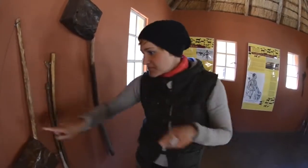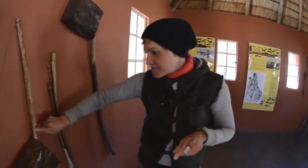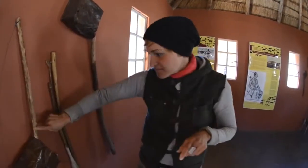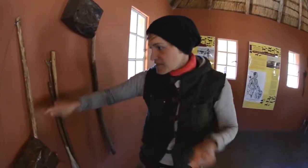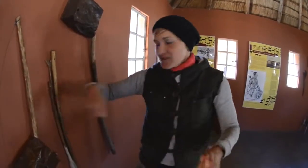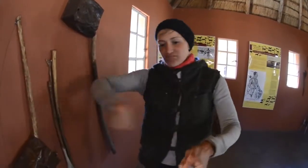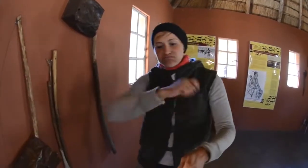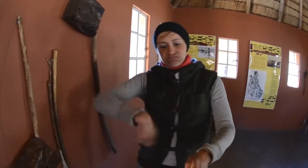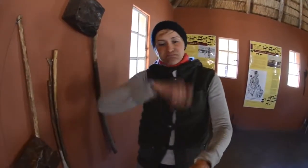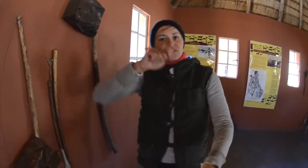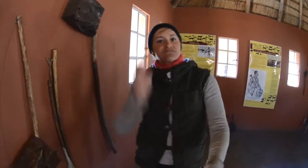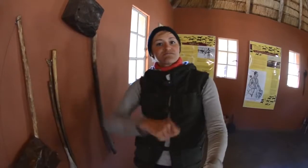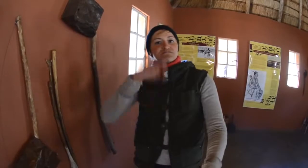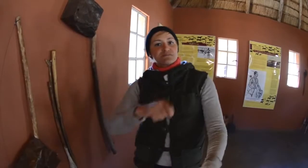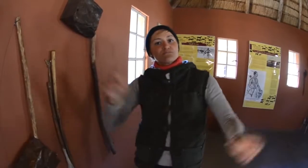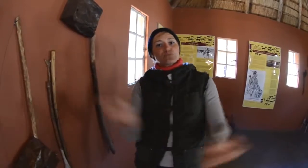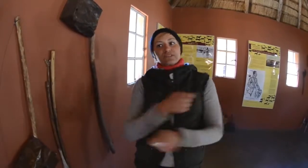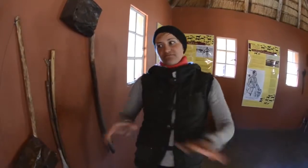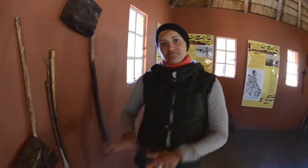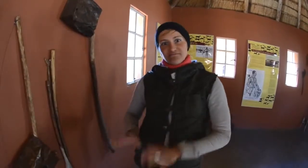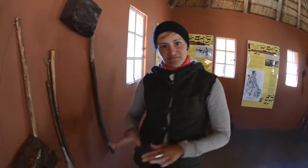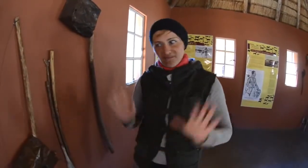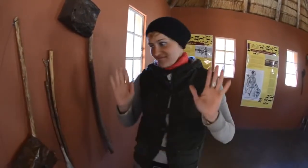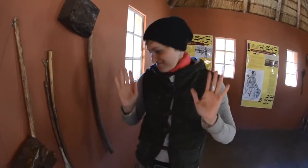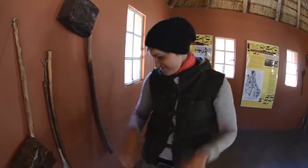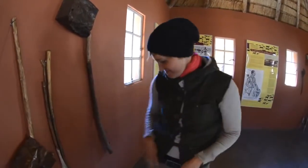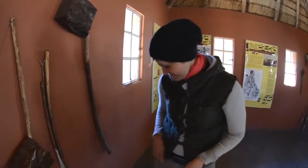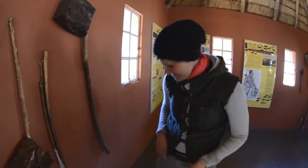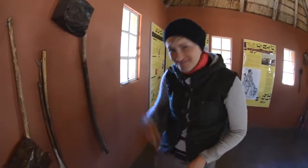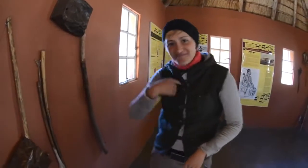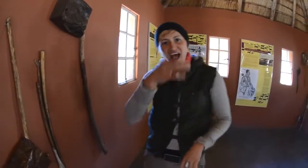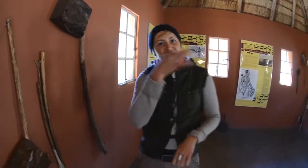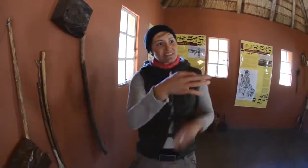This one is a rattle that also is a music instrument in their culture.